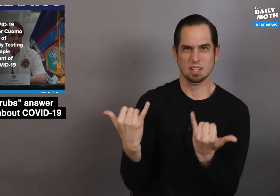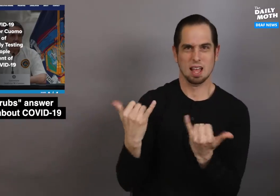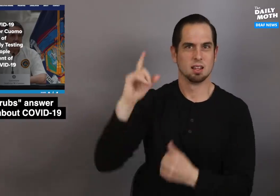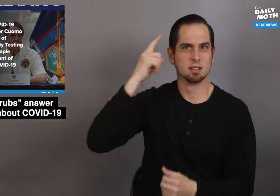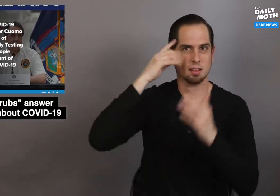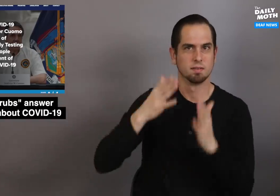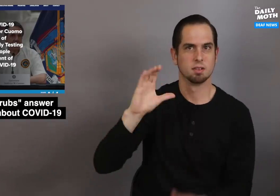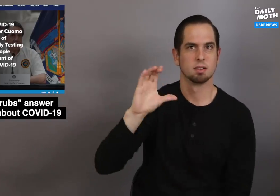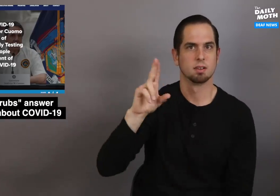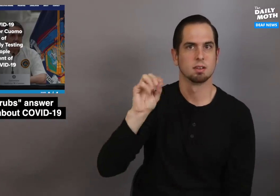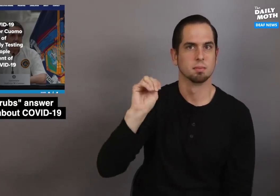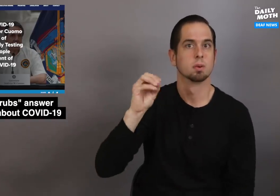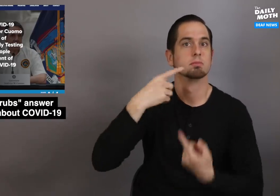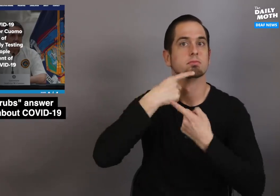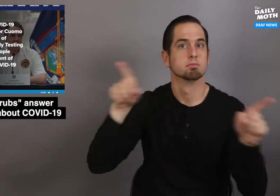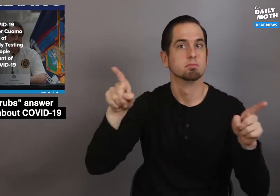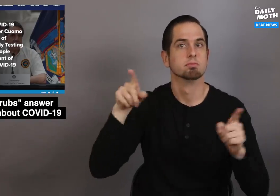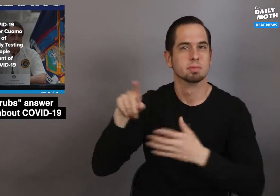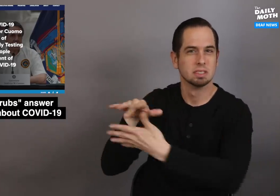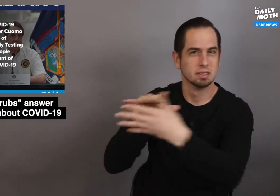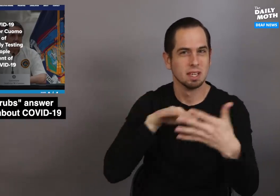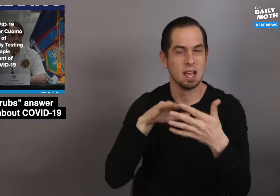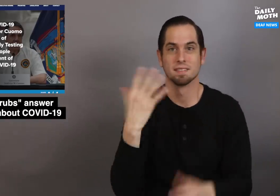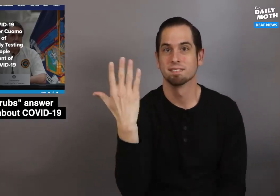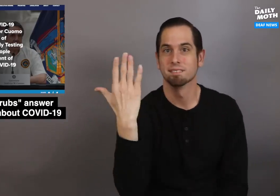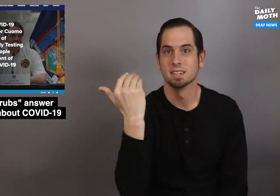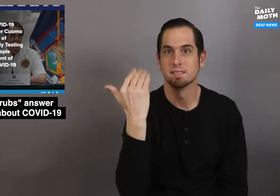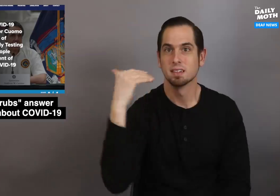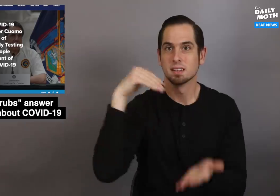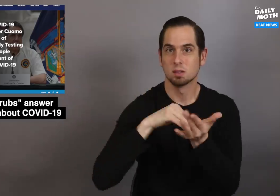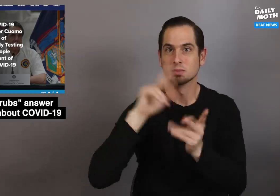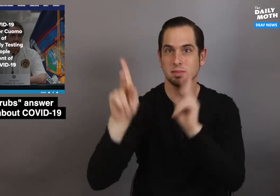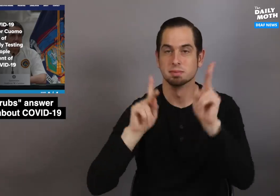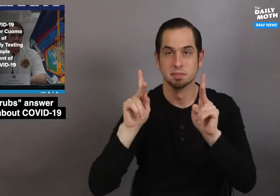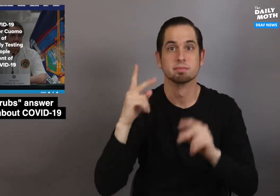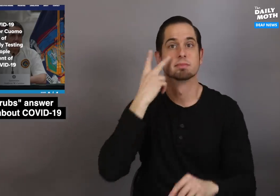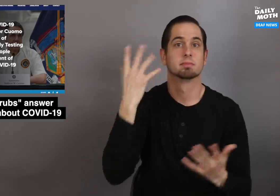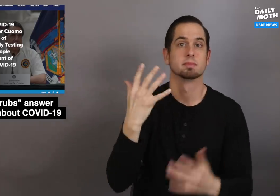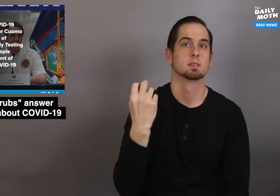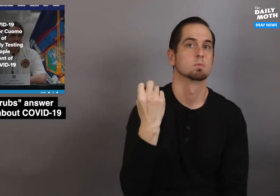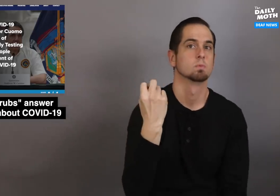today Gov. Cuomo announced that a study of 15,000 people showed